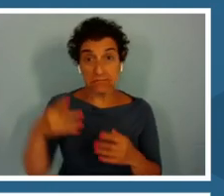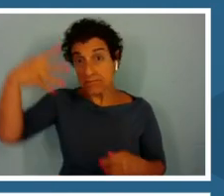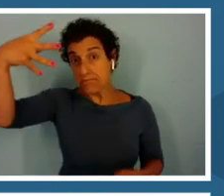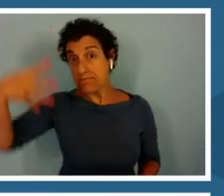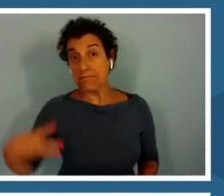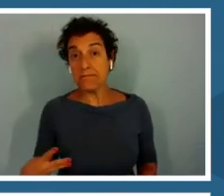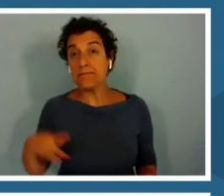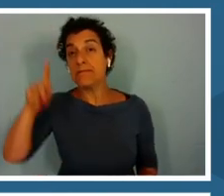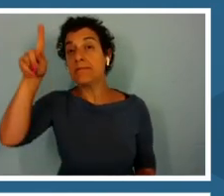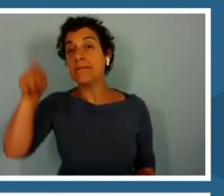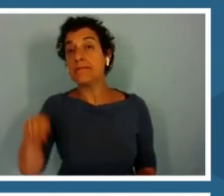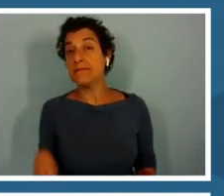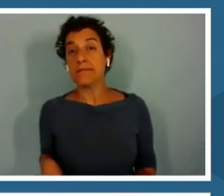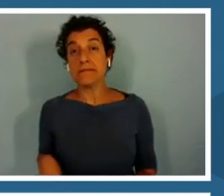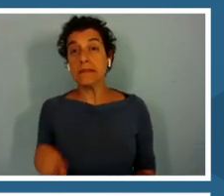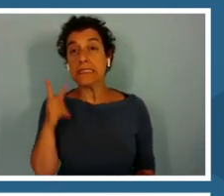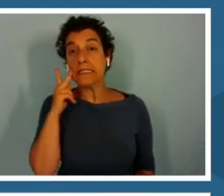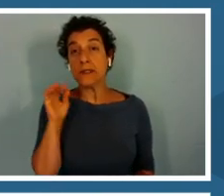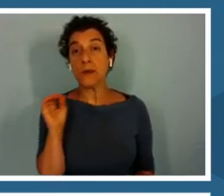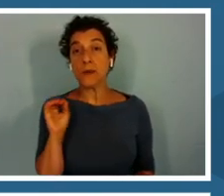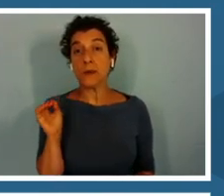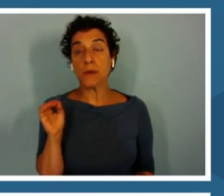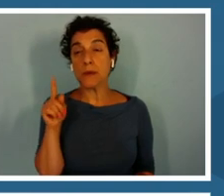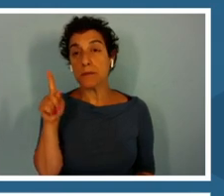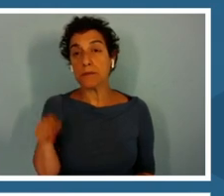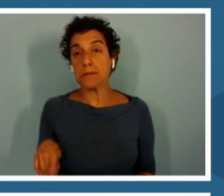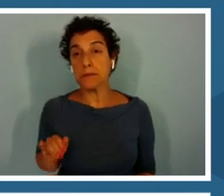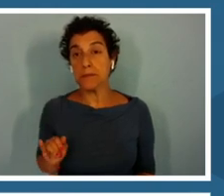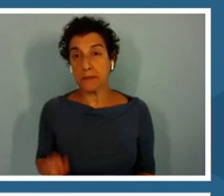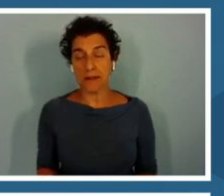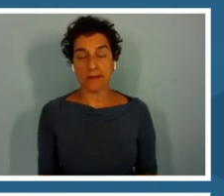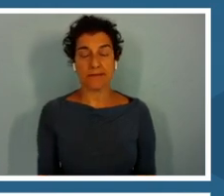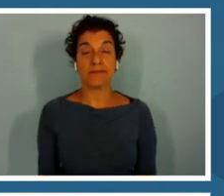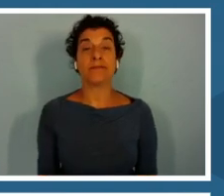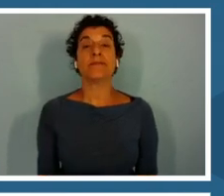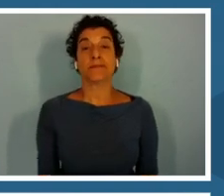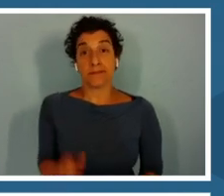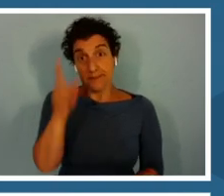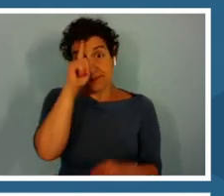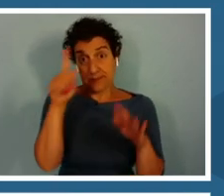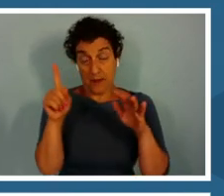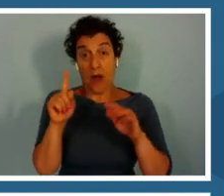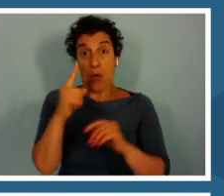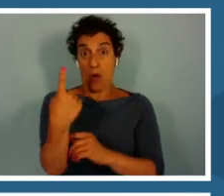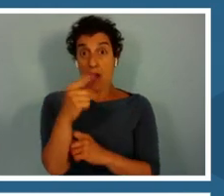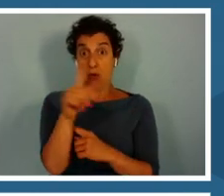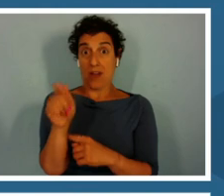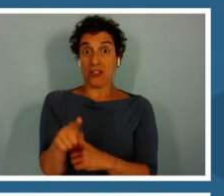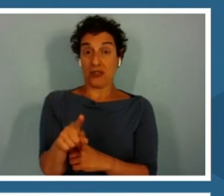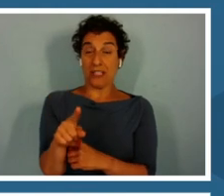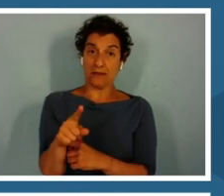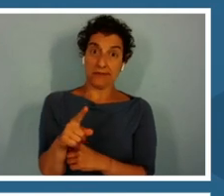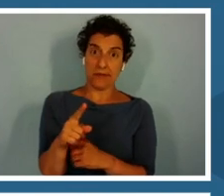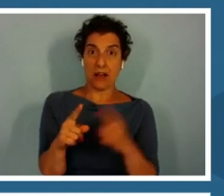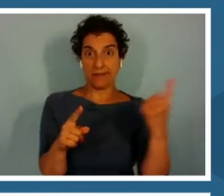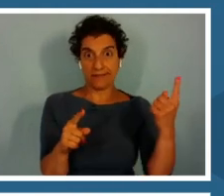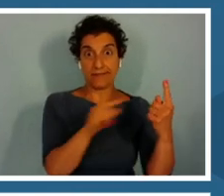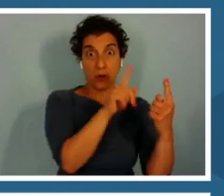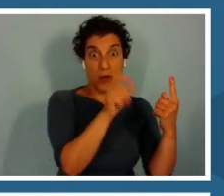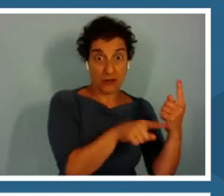I will tell you one of the questions or one of the answers that Dr. Knowlton gave in the